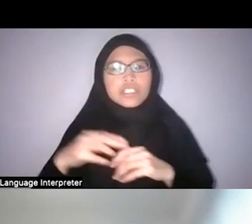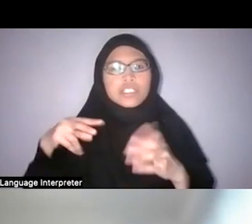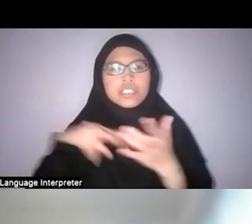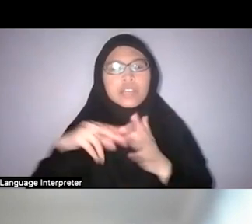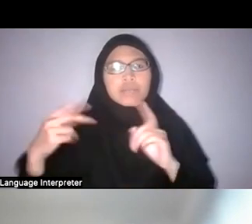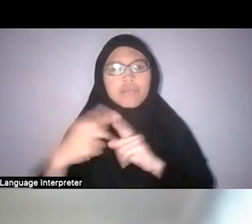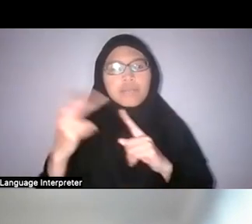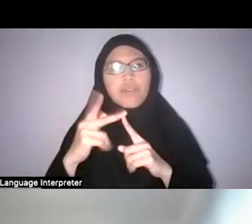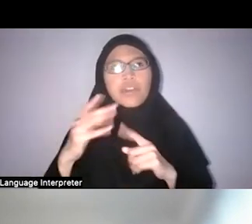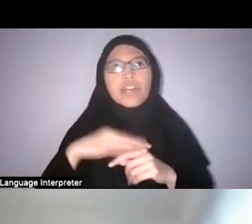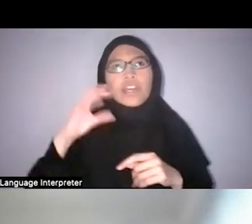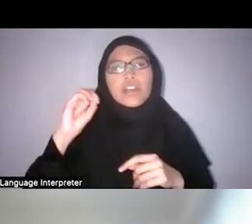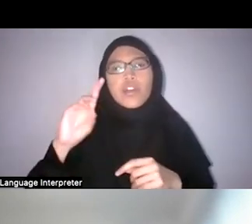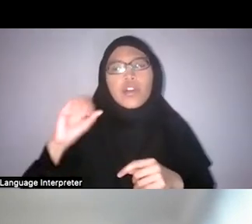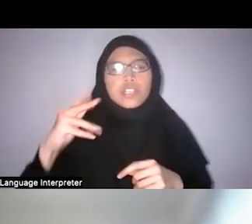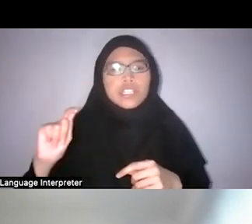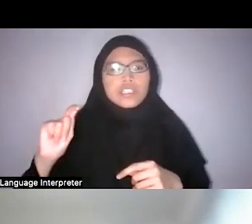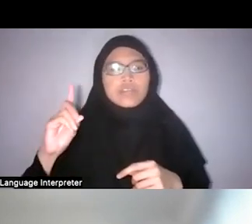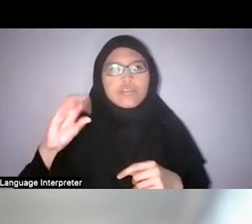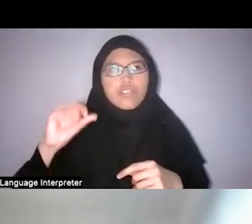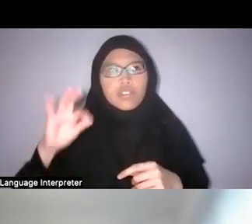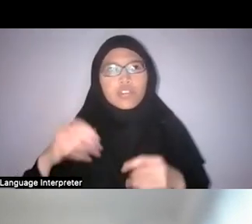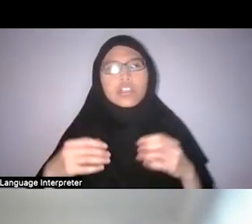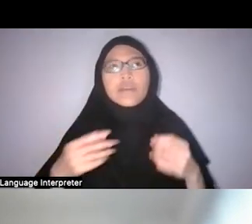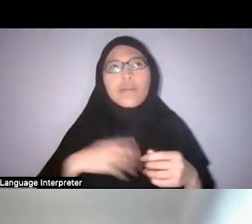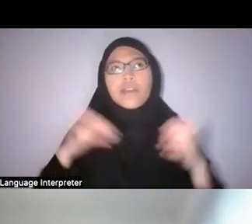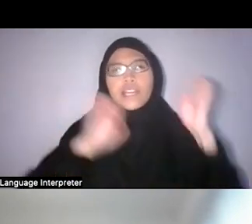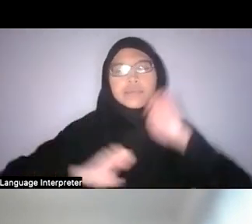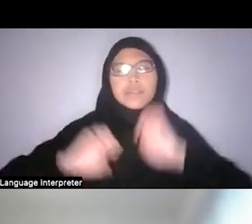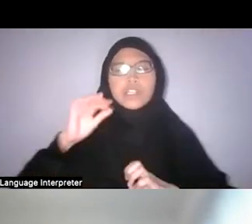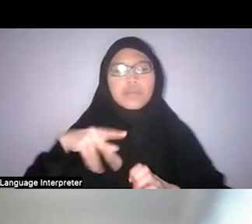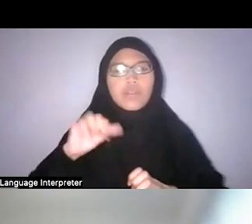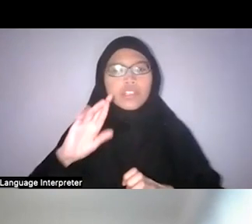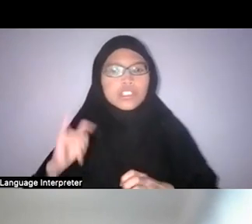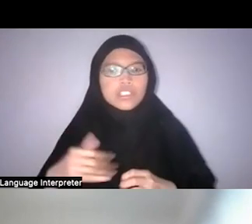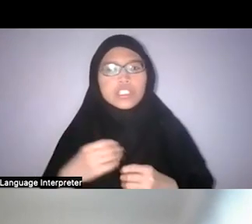a collection of experimental poetry that also serves as a documentary novella.